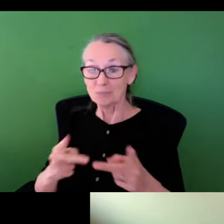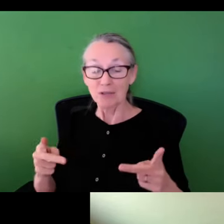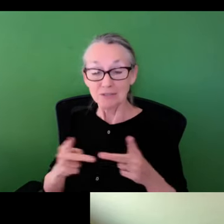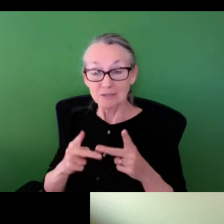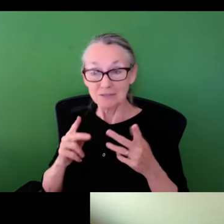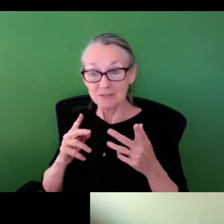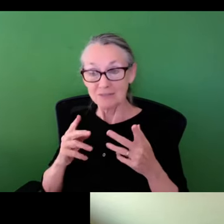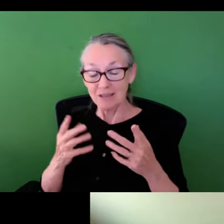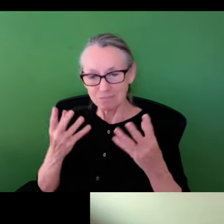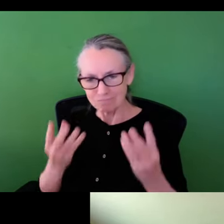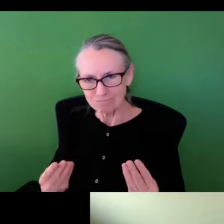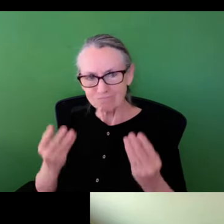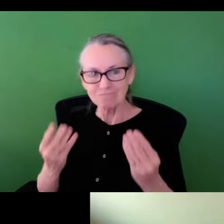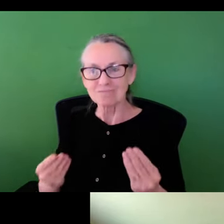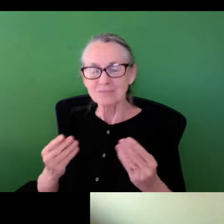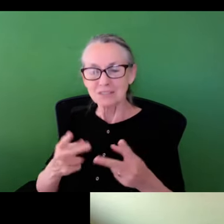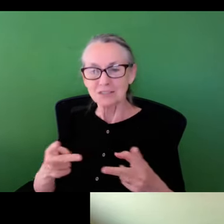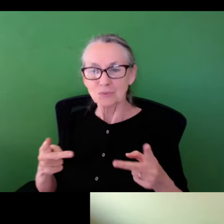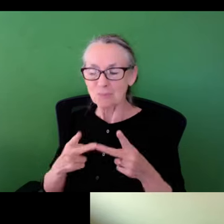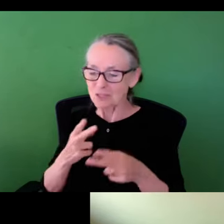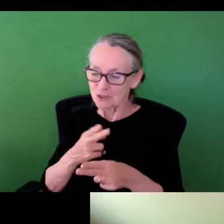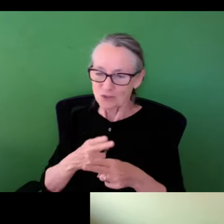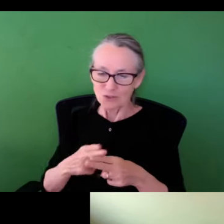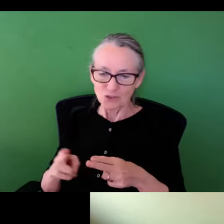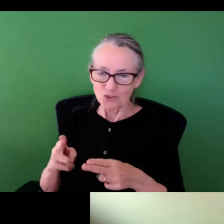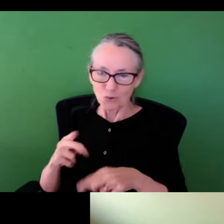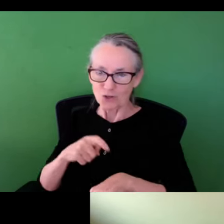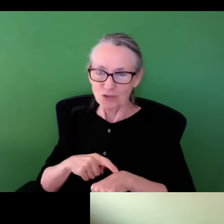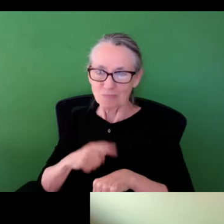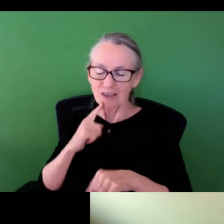it and get to a point where we only have green spaces